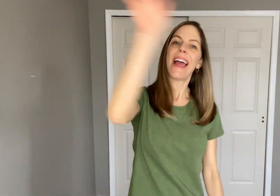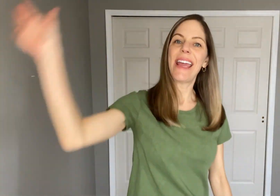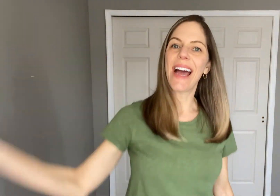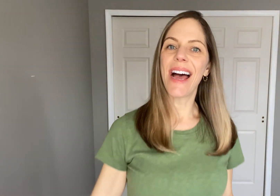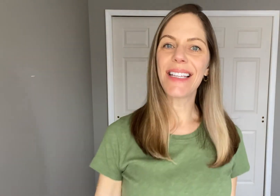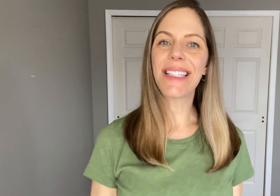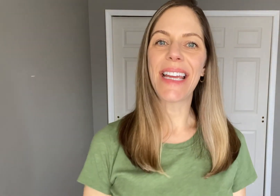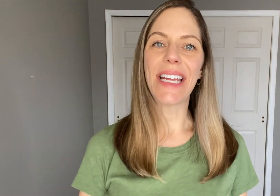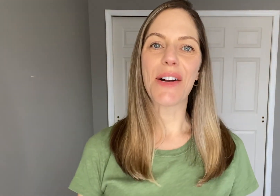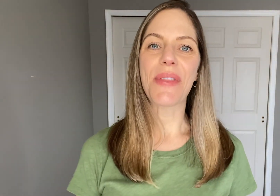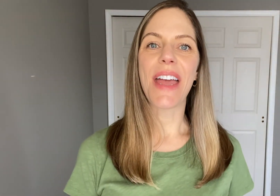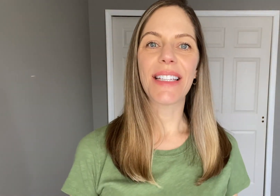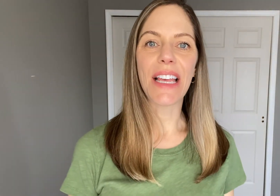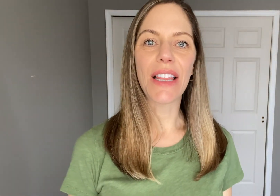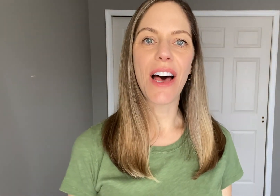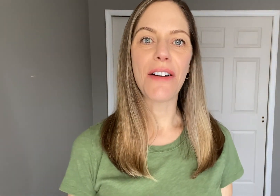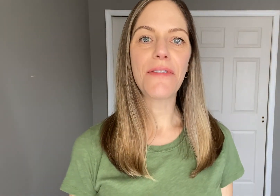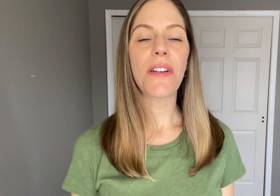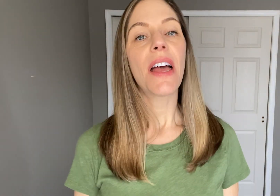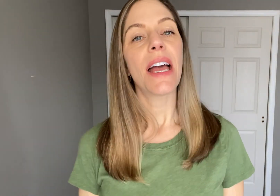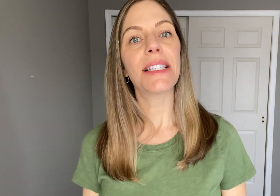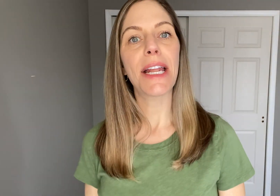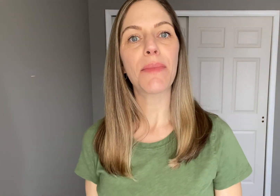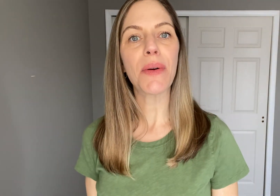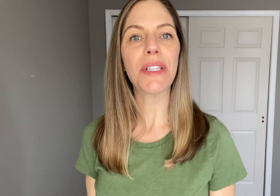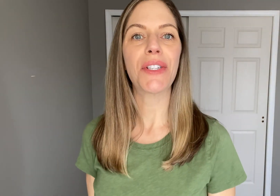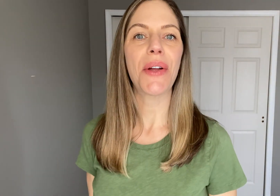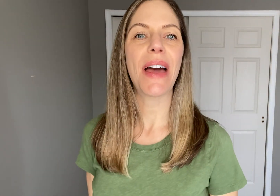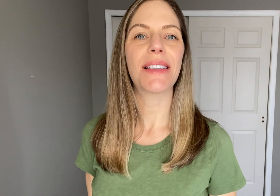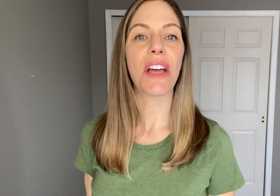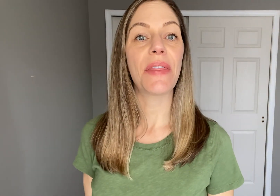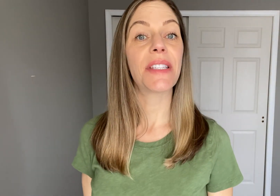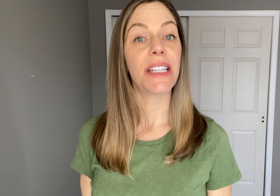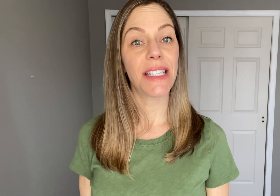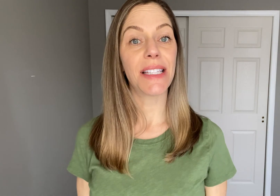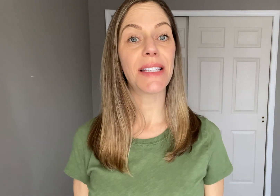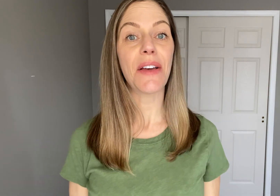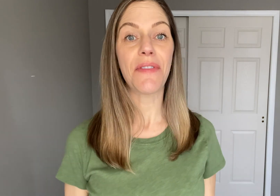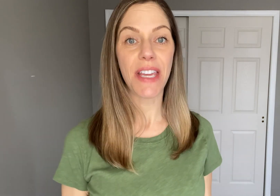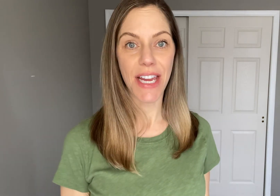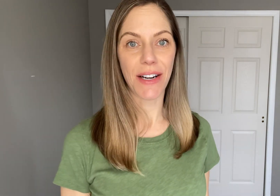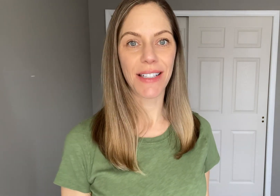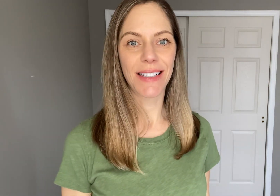Hey guys, Dana here with ASL LOVE and today I'm going to show you how to sign the seasons of the year.